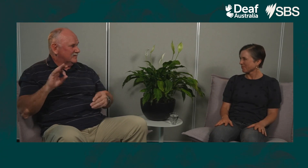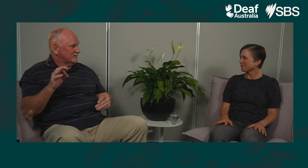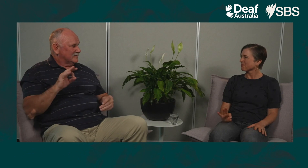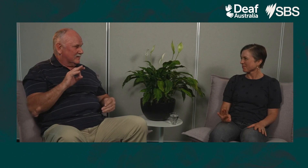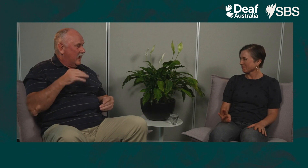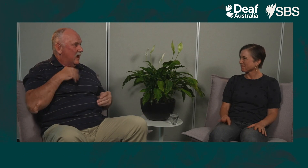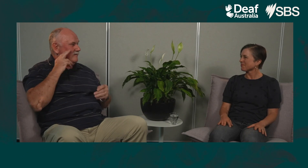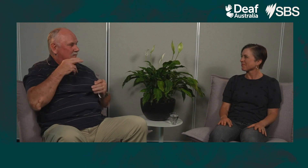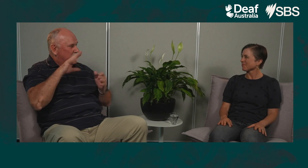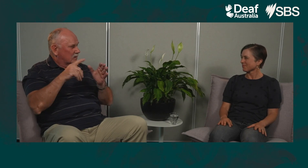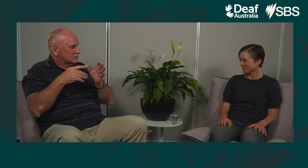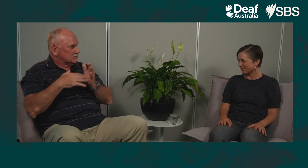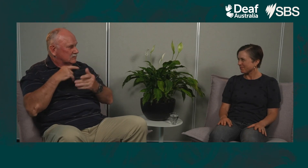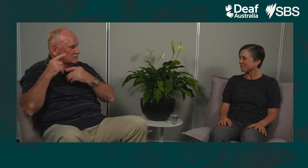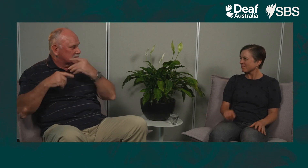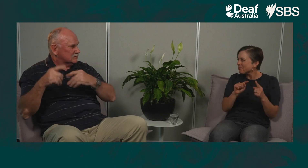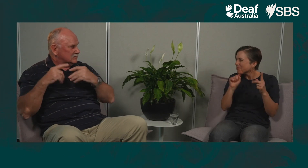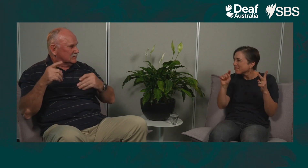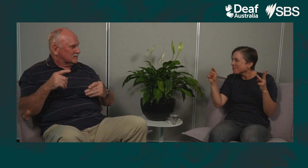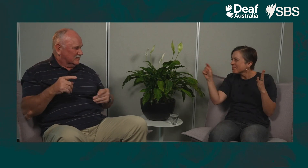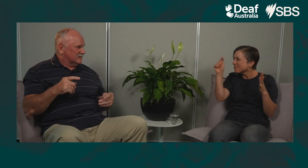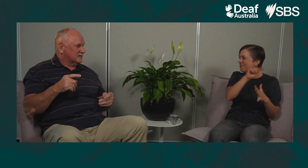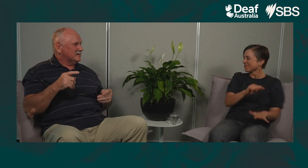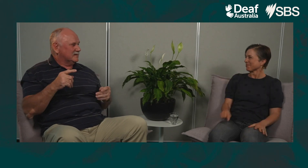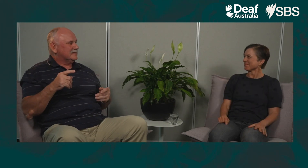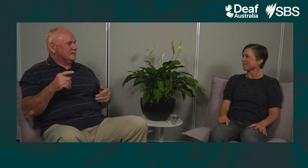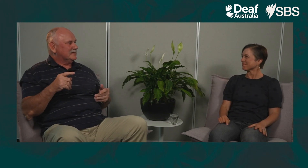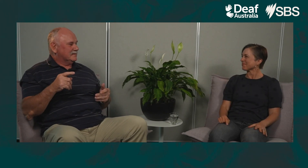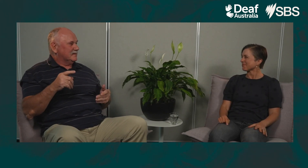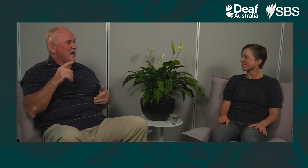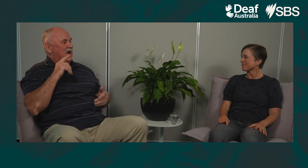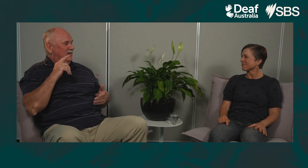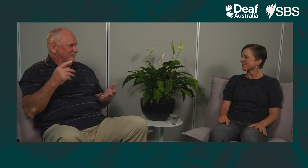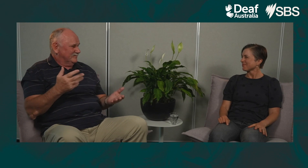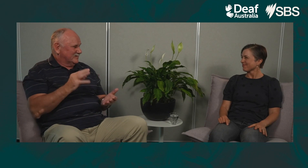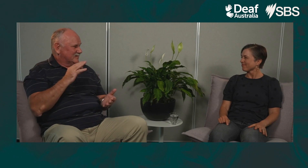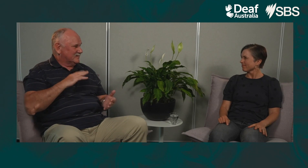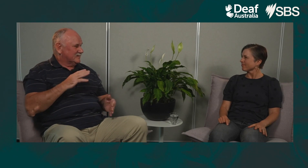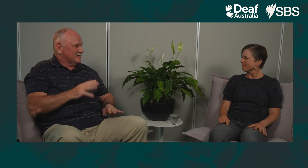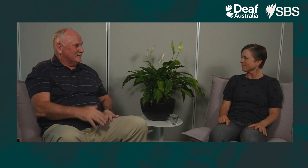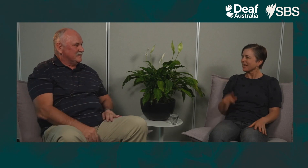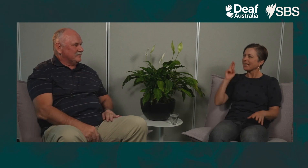and they don't give you every detail or aspect of their holiday. Every single spot So you know, it’s kind of unnecessary.